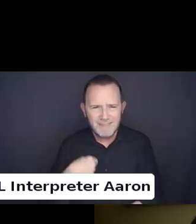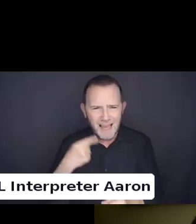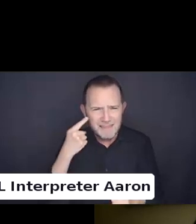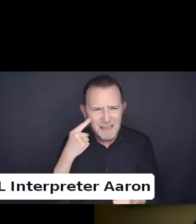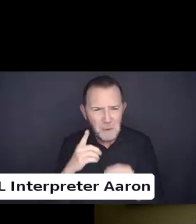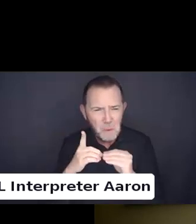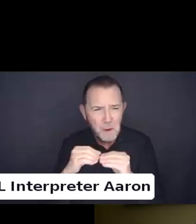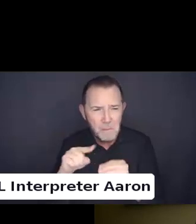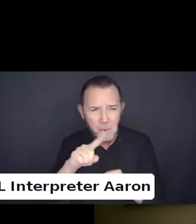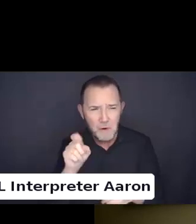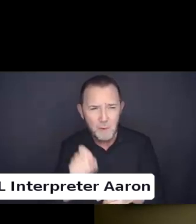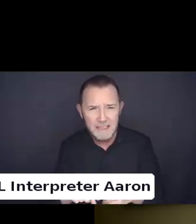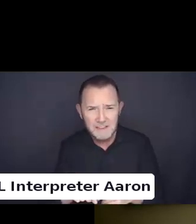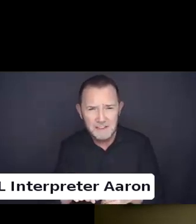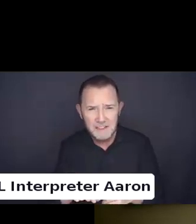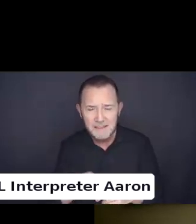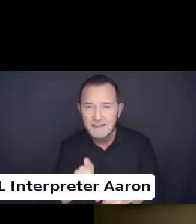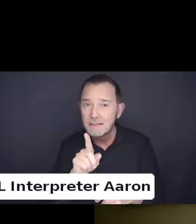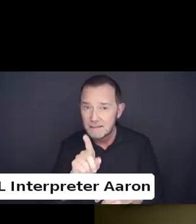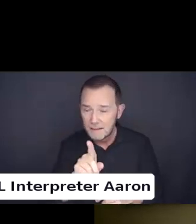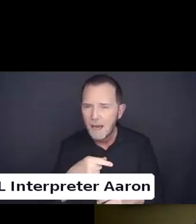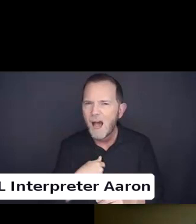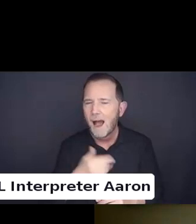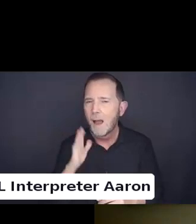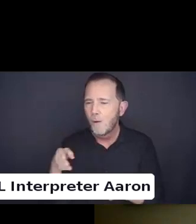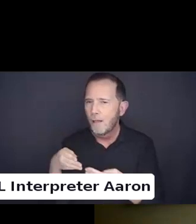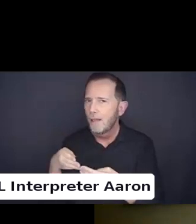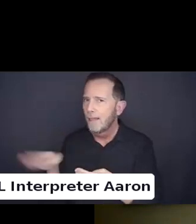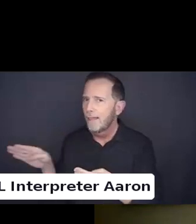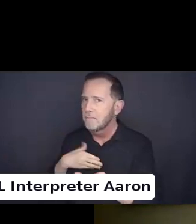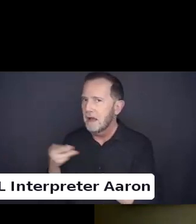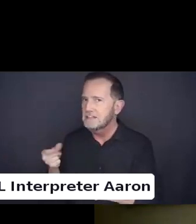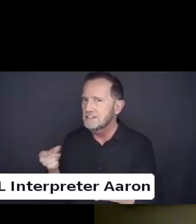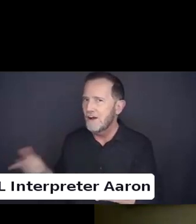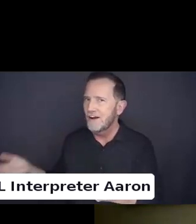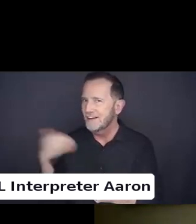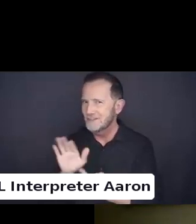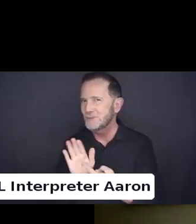I will let in my dog and we will ask the question.